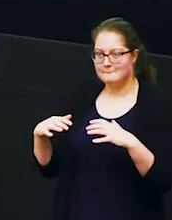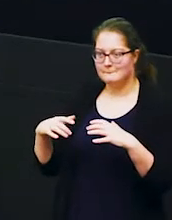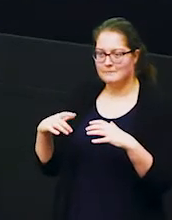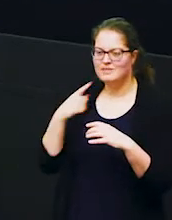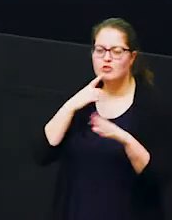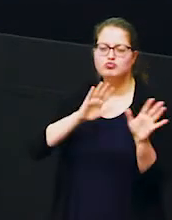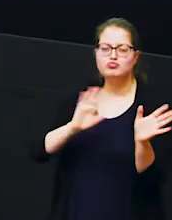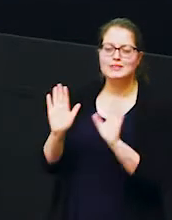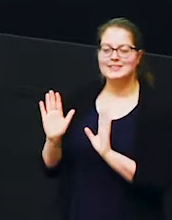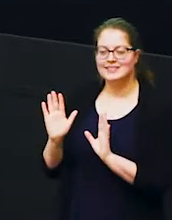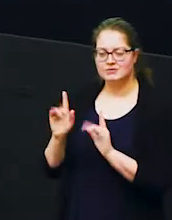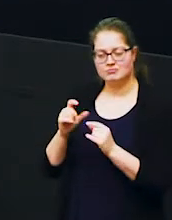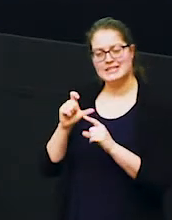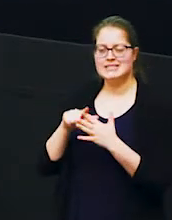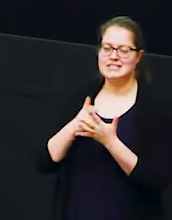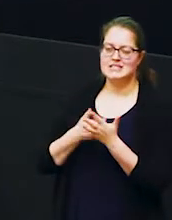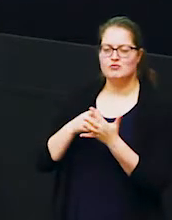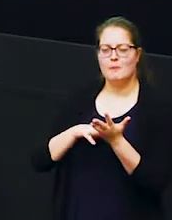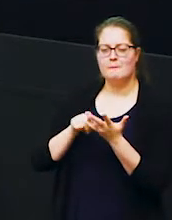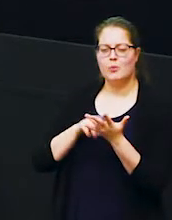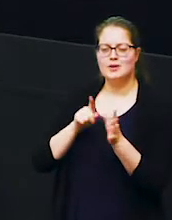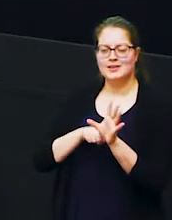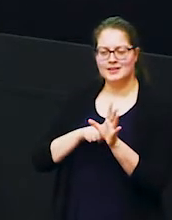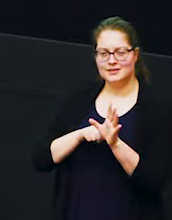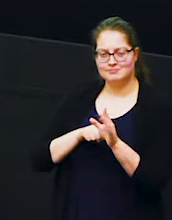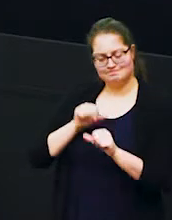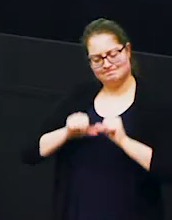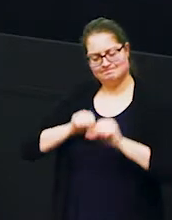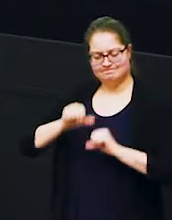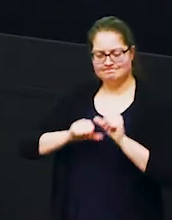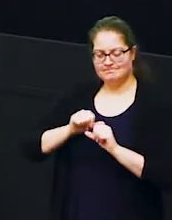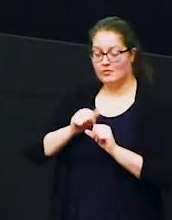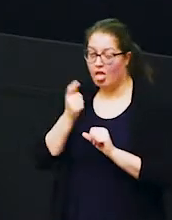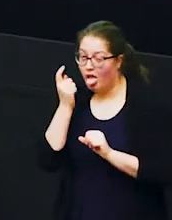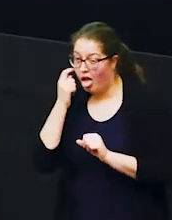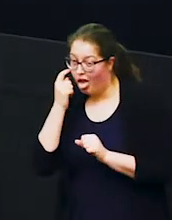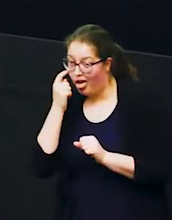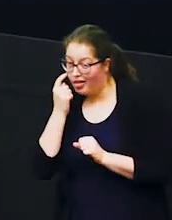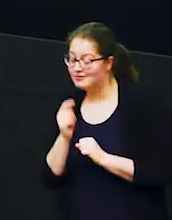ceremony between two different families of elephants so keep your eyes peeled for lots